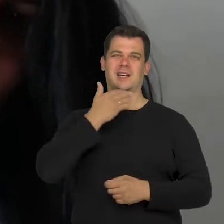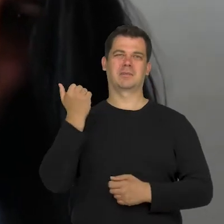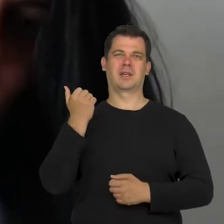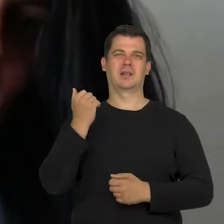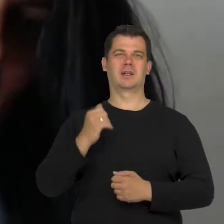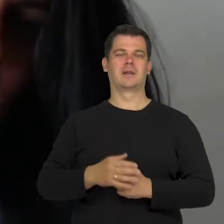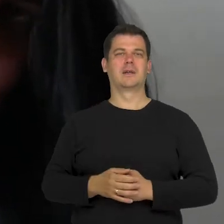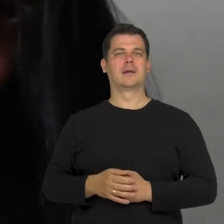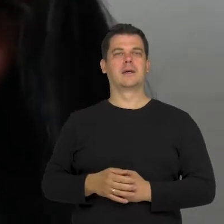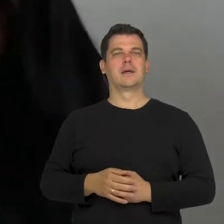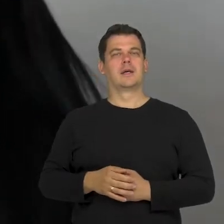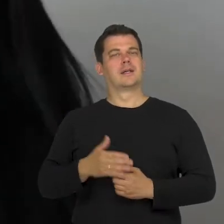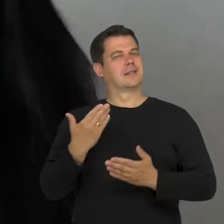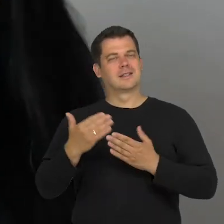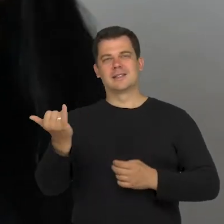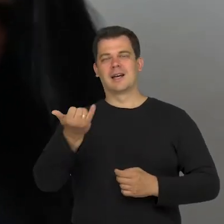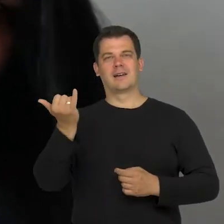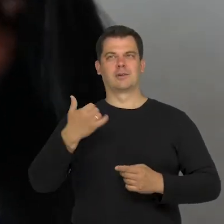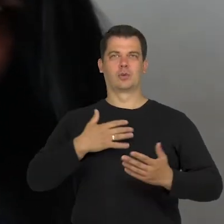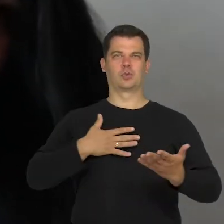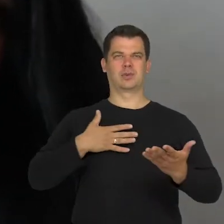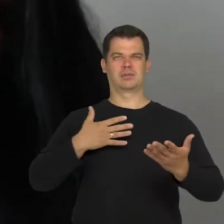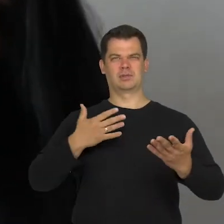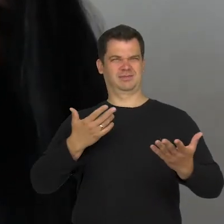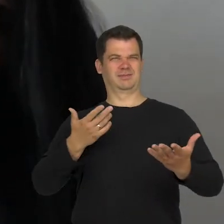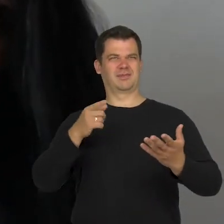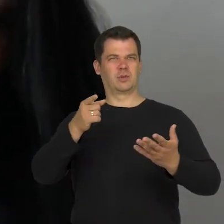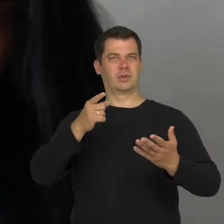So I always feel that conflicting emotions when I hear "public theatre".